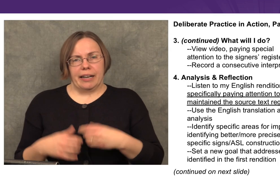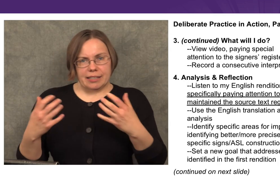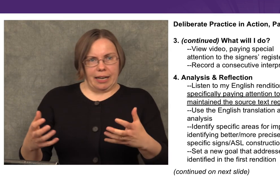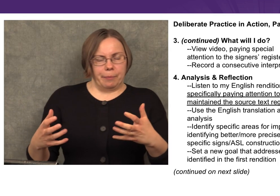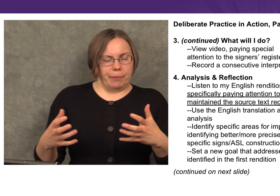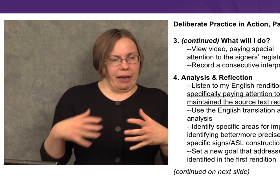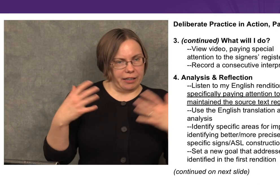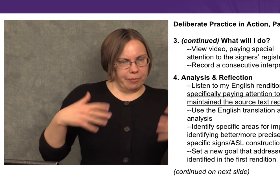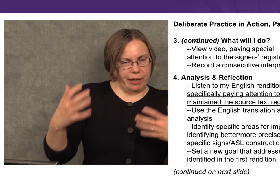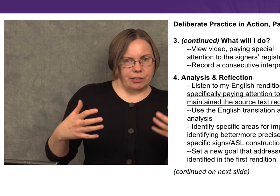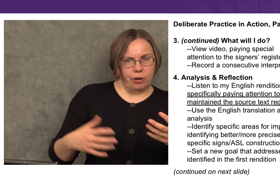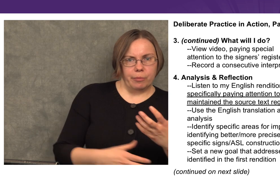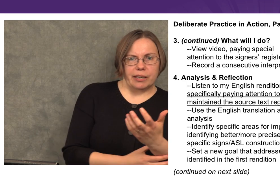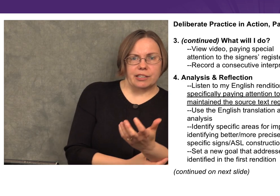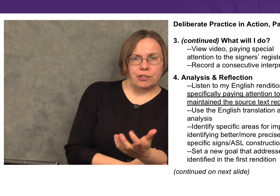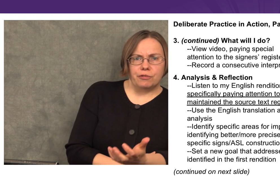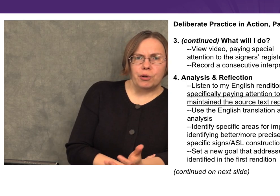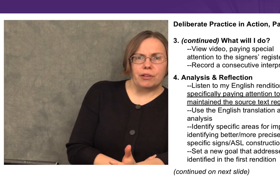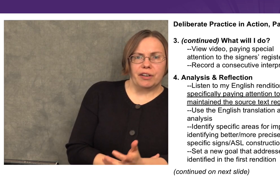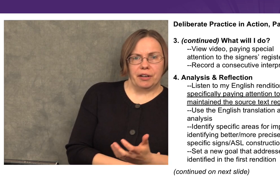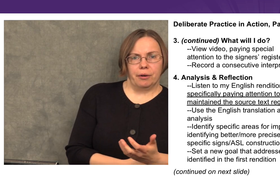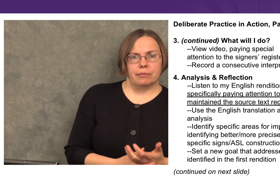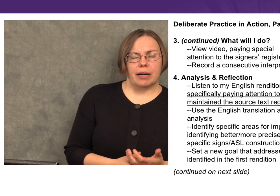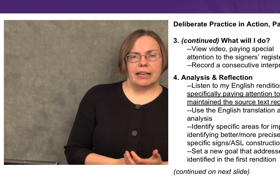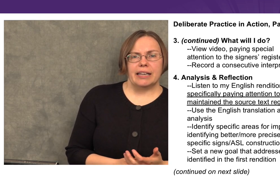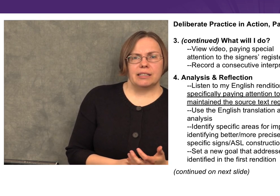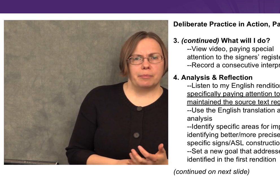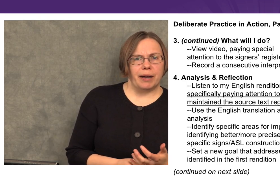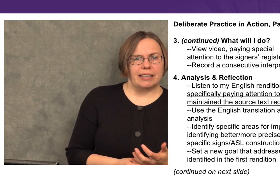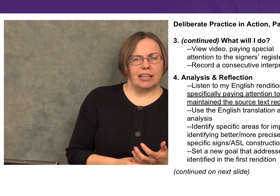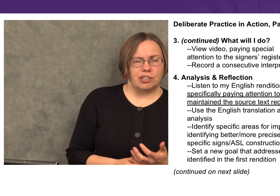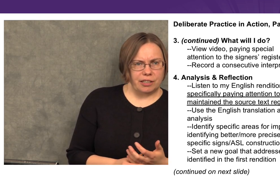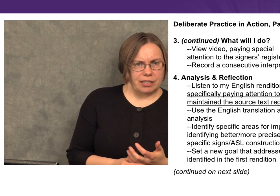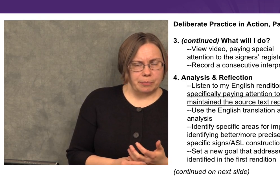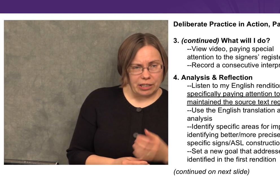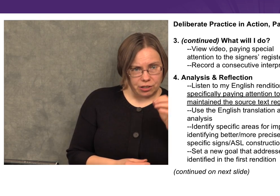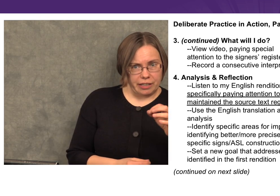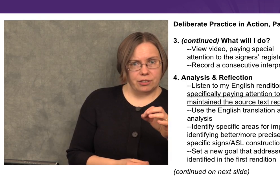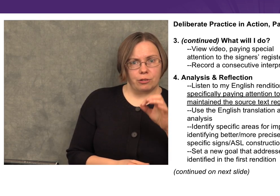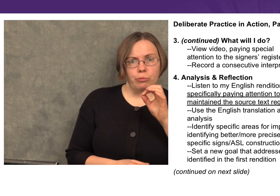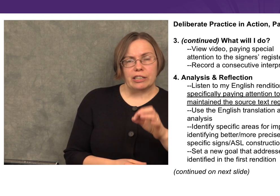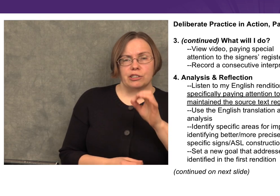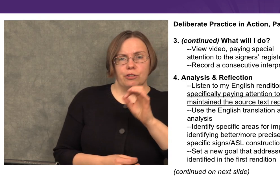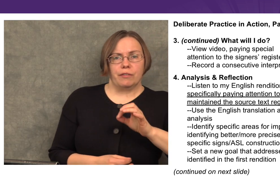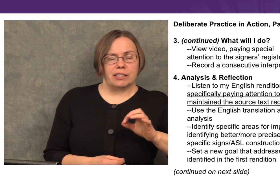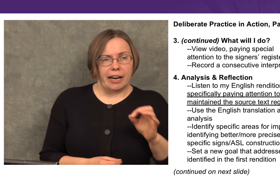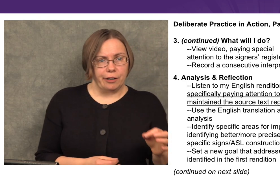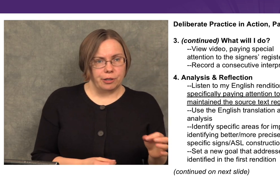The next step, now that I’ve brainstormed, is to view the video. I need to pay attention especially to the register of the signers,